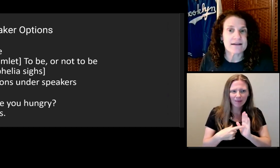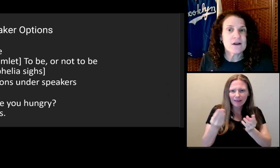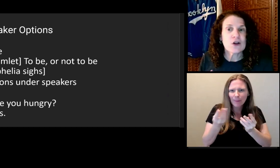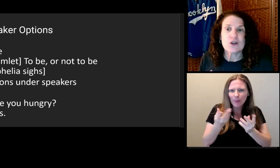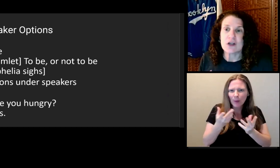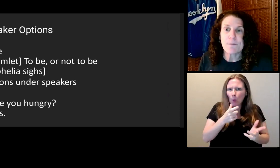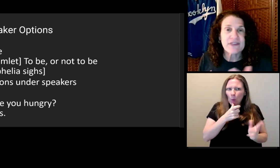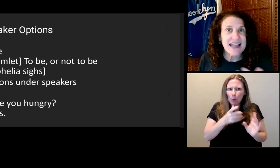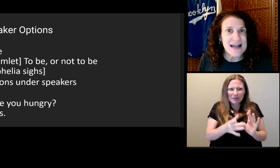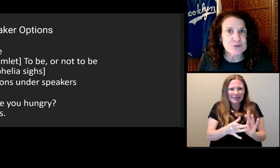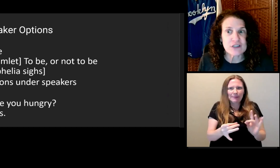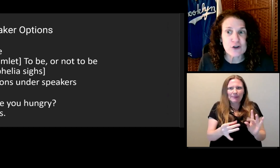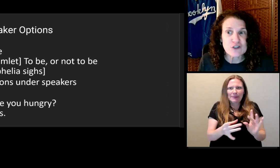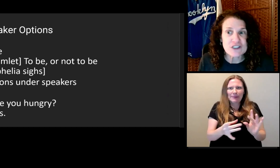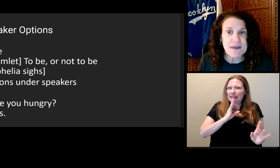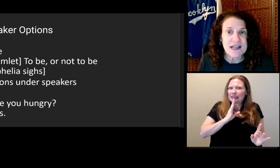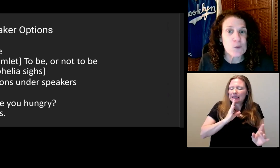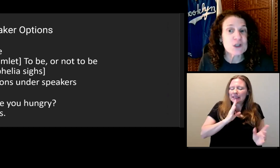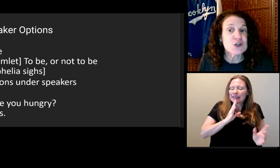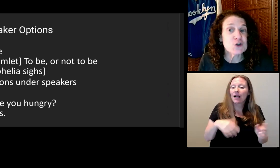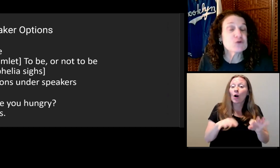us know who does what.